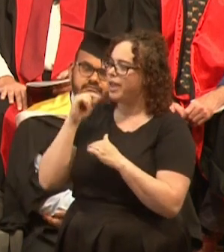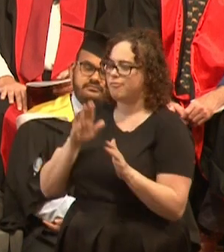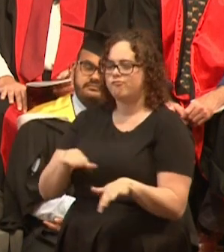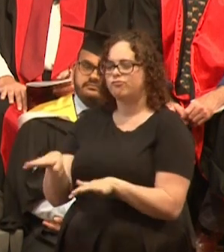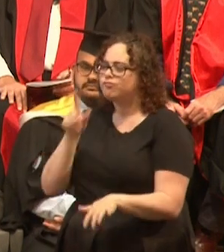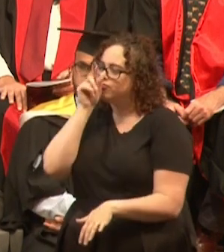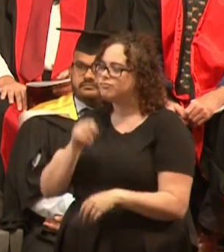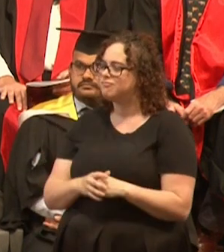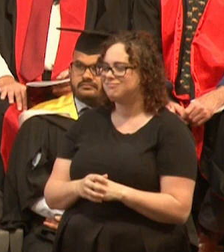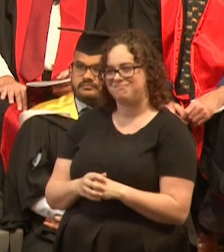But I got my ass kicked.